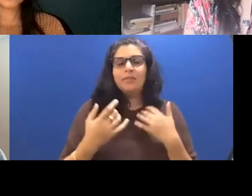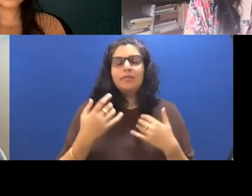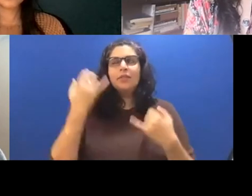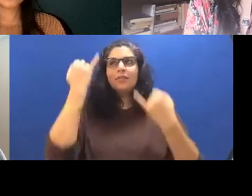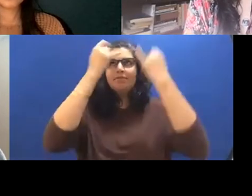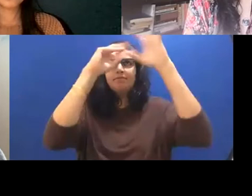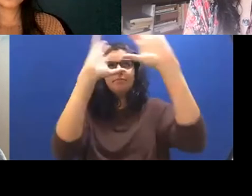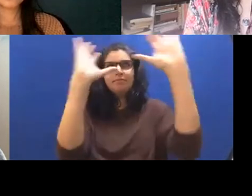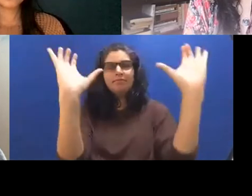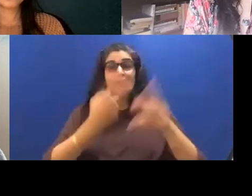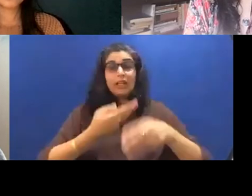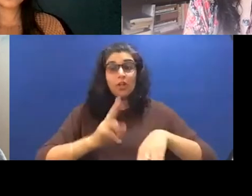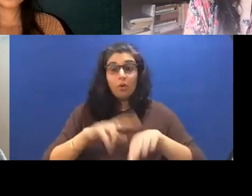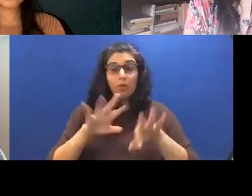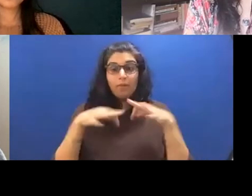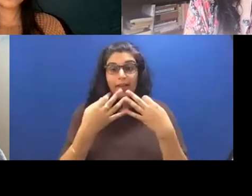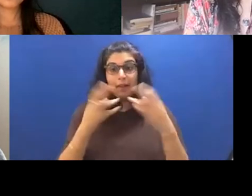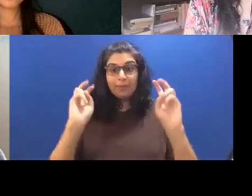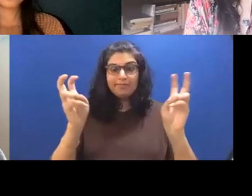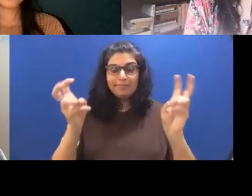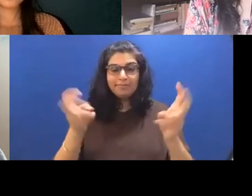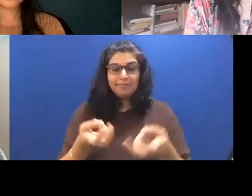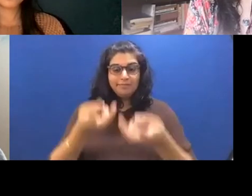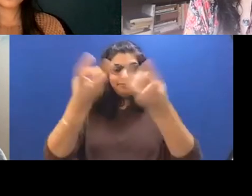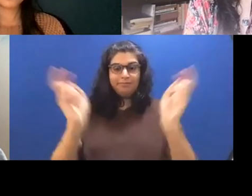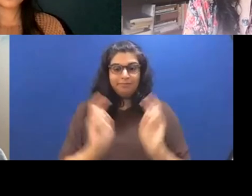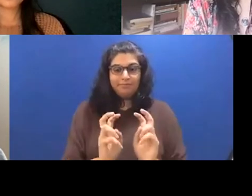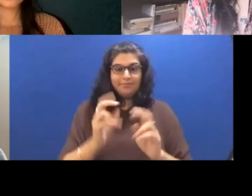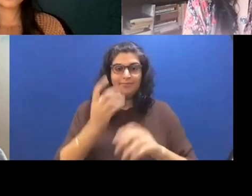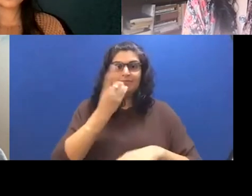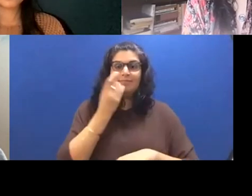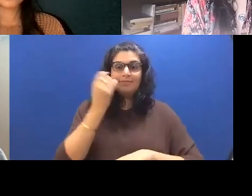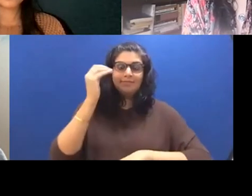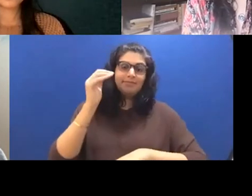a normal family, you sit down and you have dinner every night or you're or you're cooking